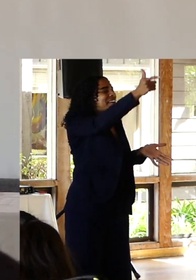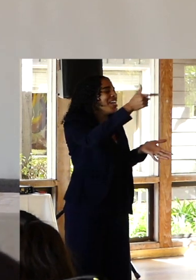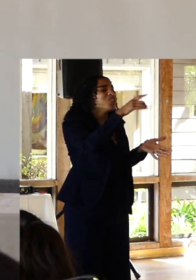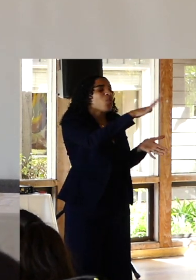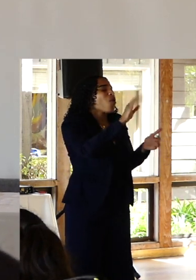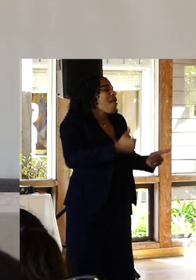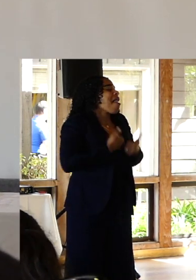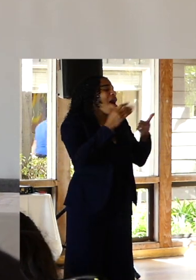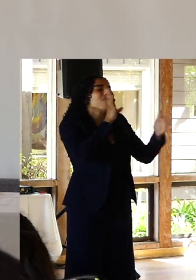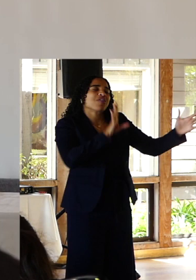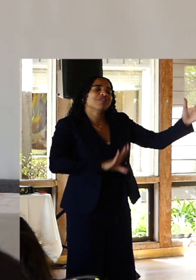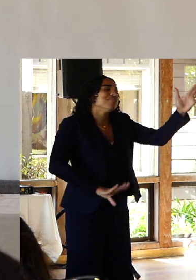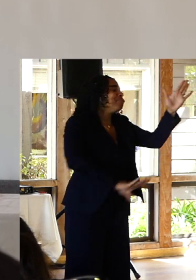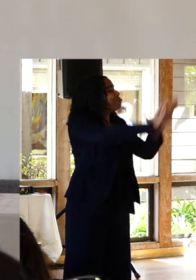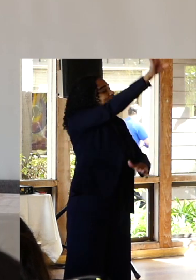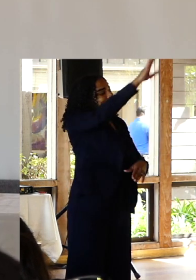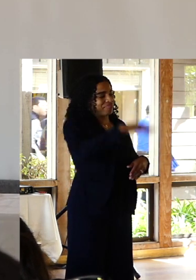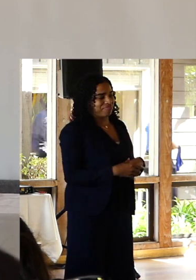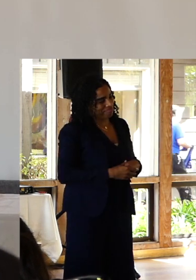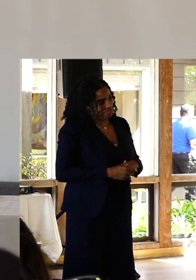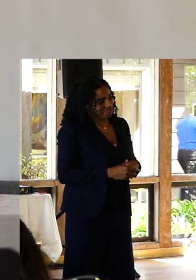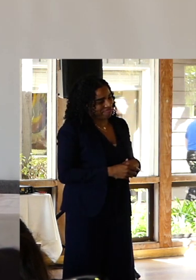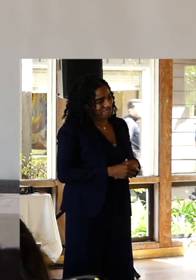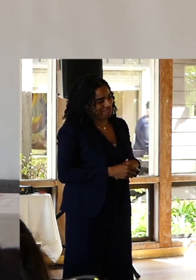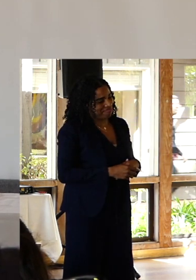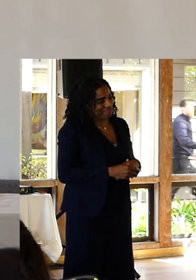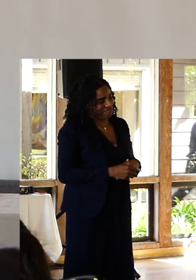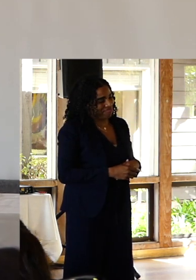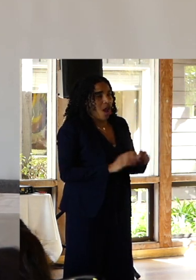with my life story he said there is no way that I'd been given this life